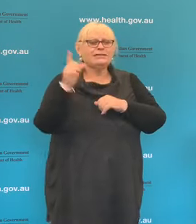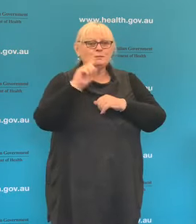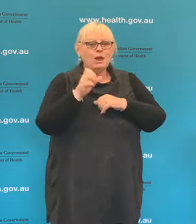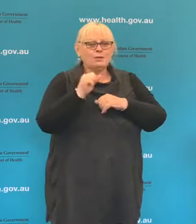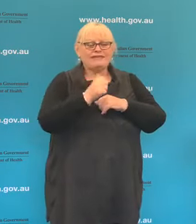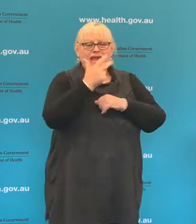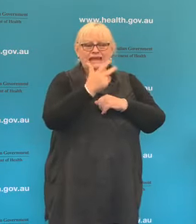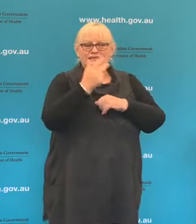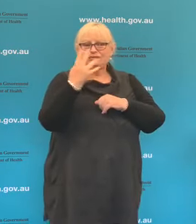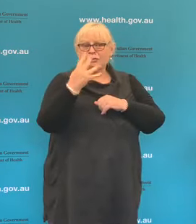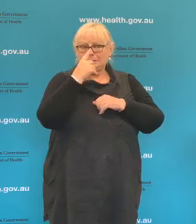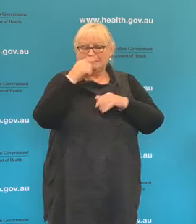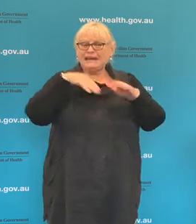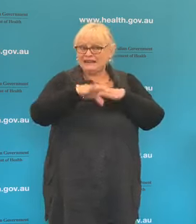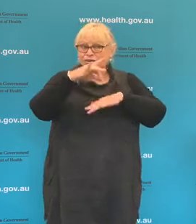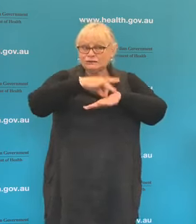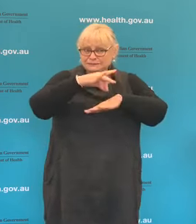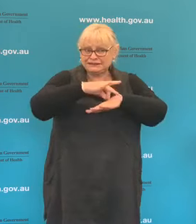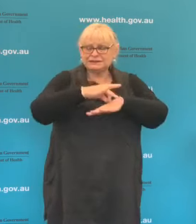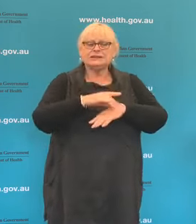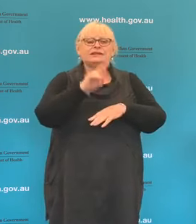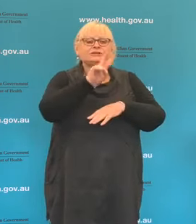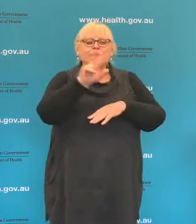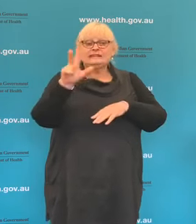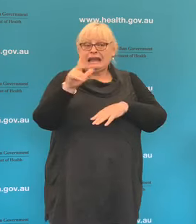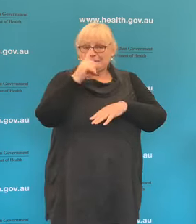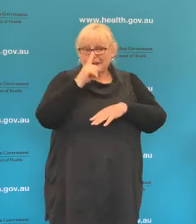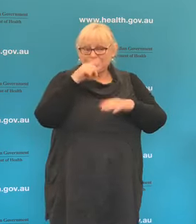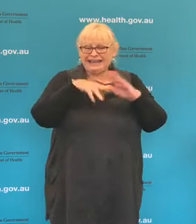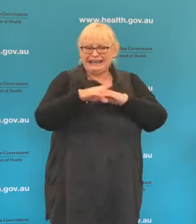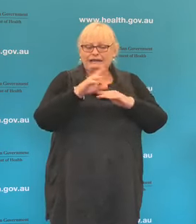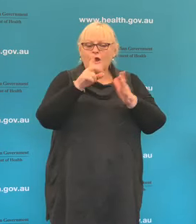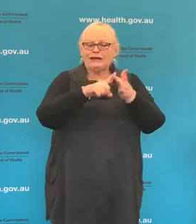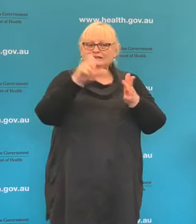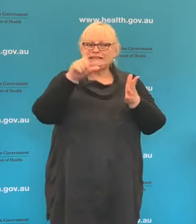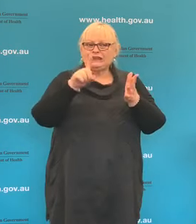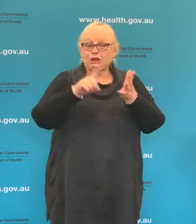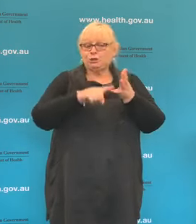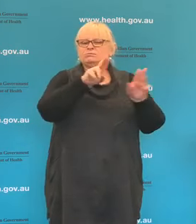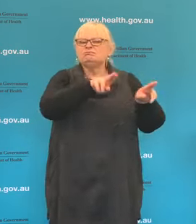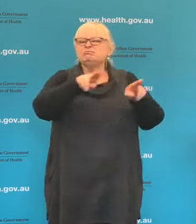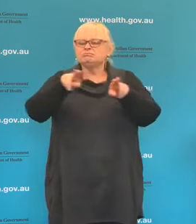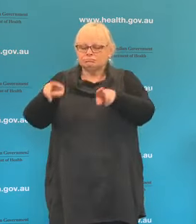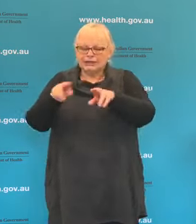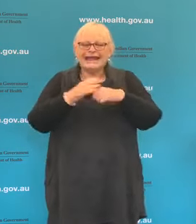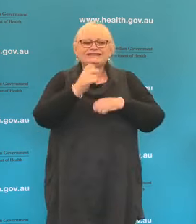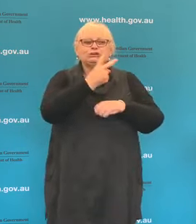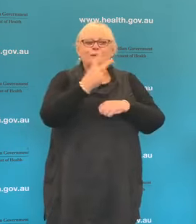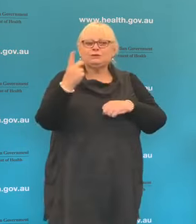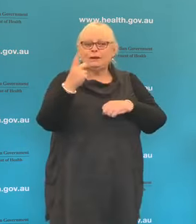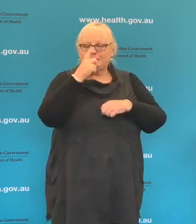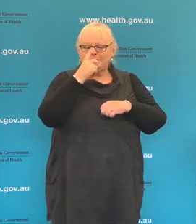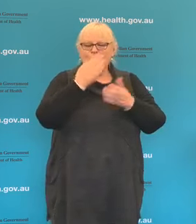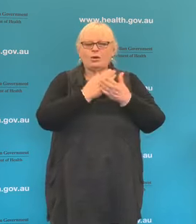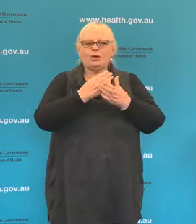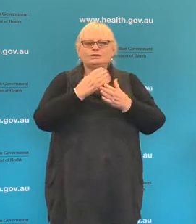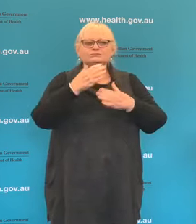in hospital, 28 people in intensive care units and 21 people on ventilators. It's